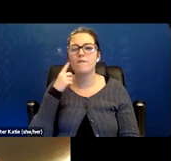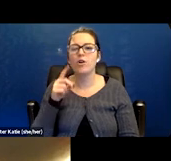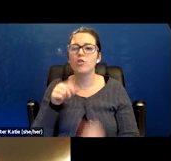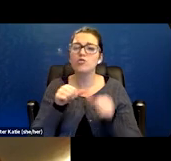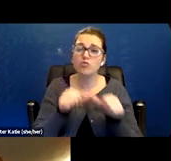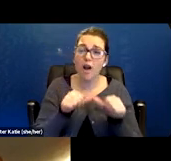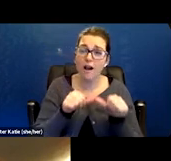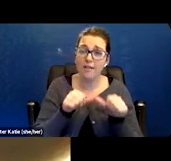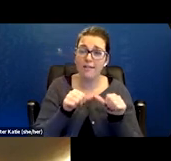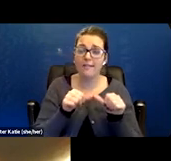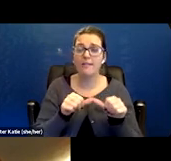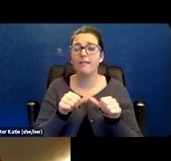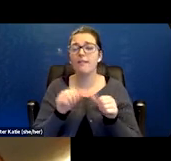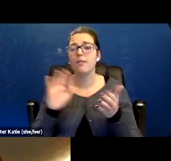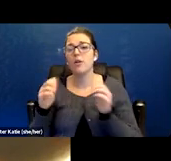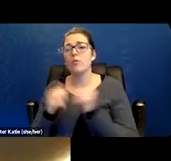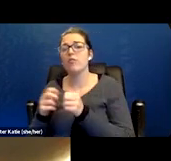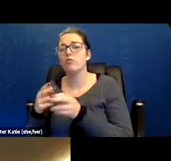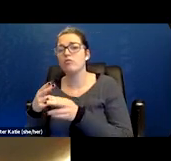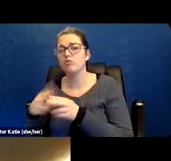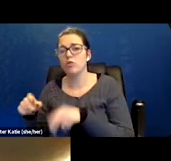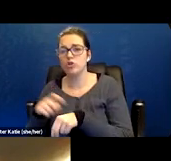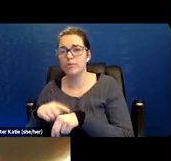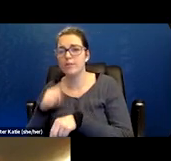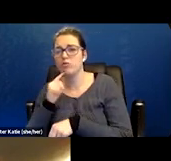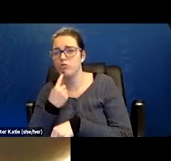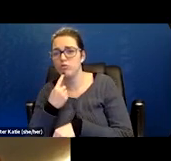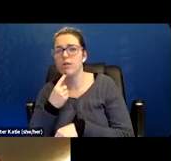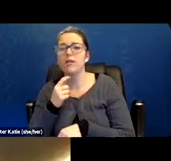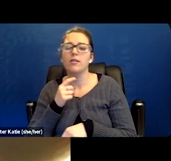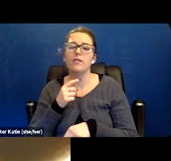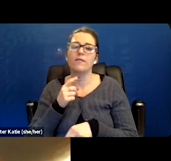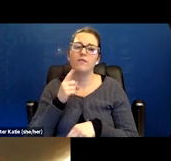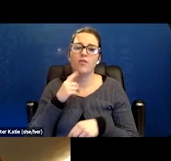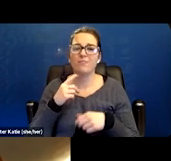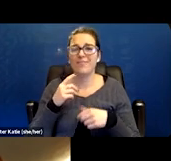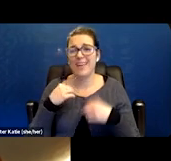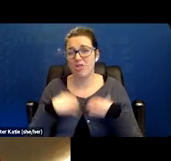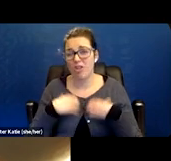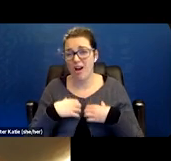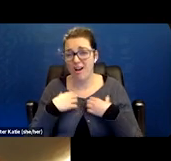we have to have a chronic lung disease to have respiratory failure to meet the listing. So I think we've been sort of in a way,